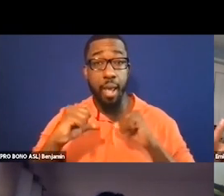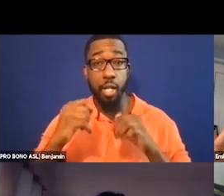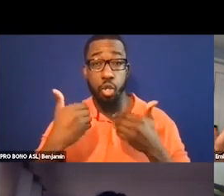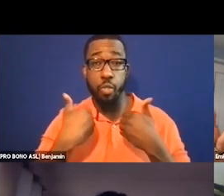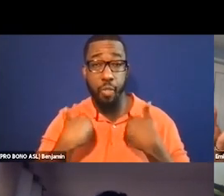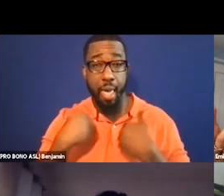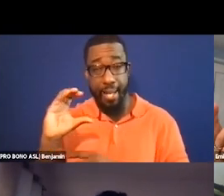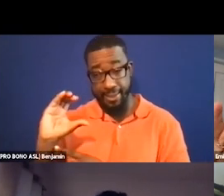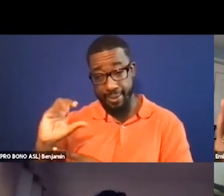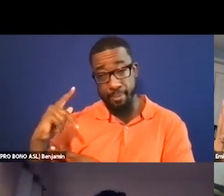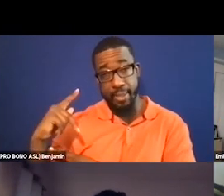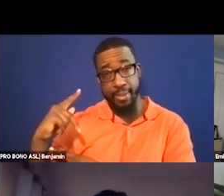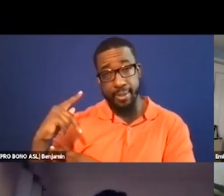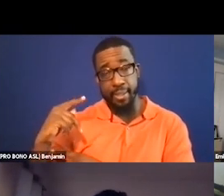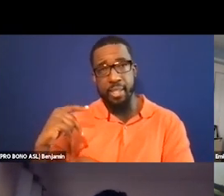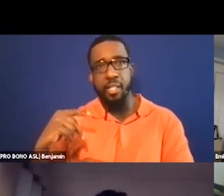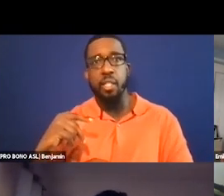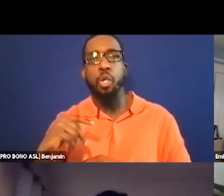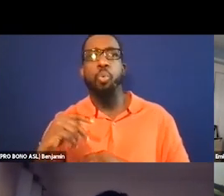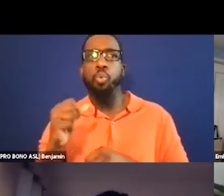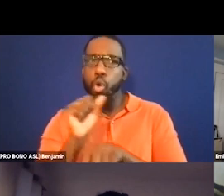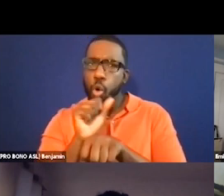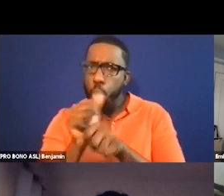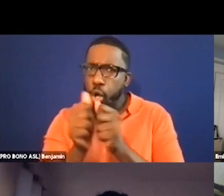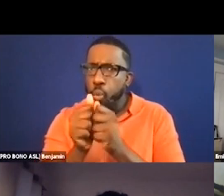description company they really just wanted a pure dub.